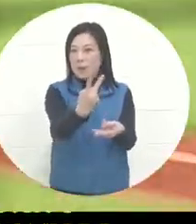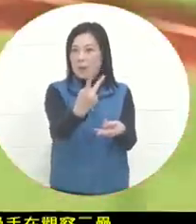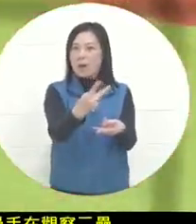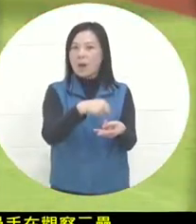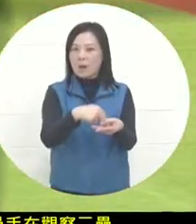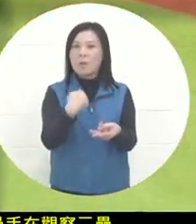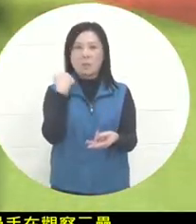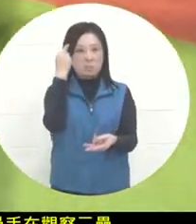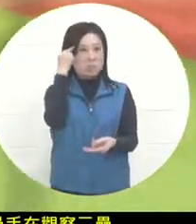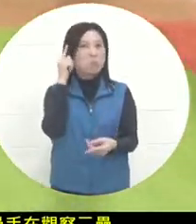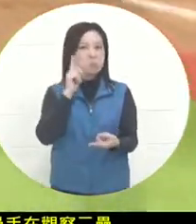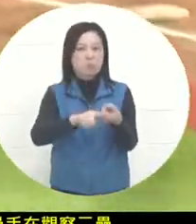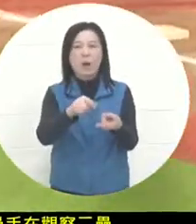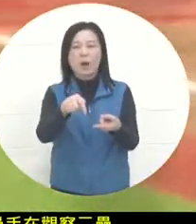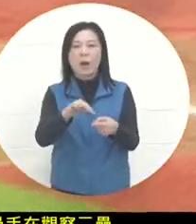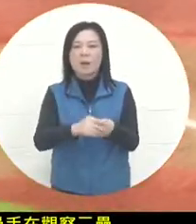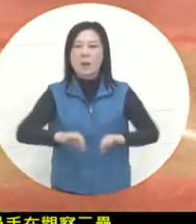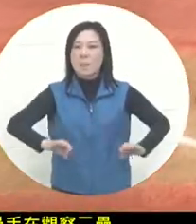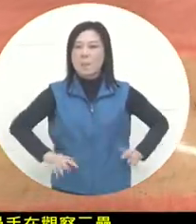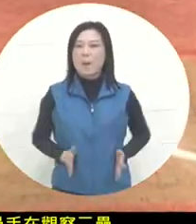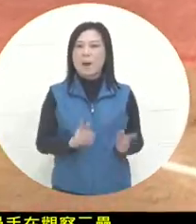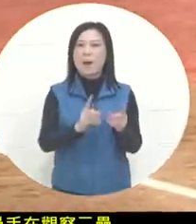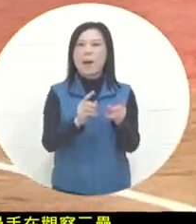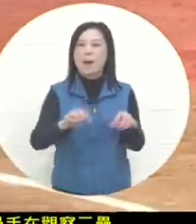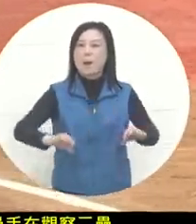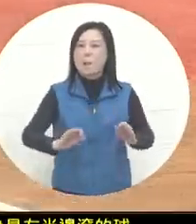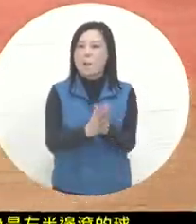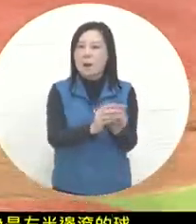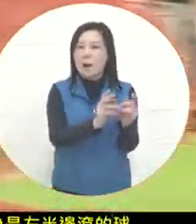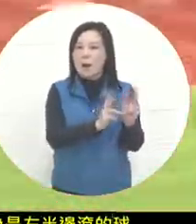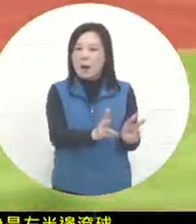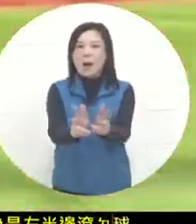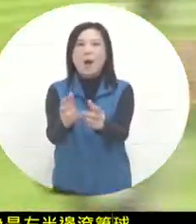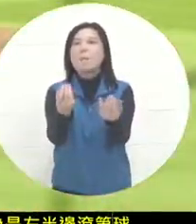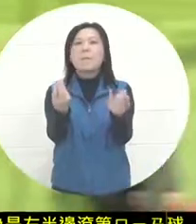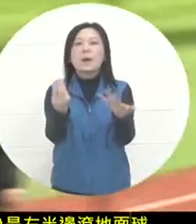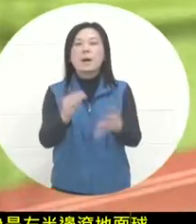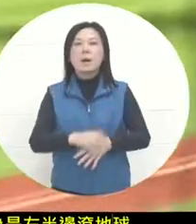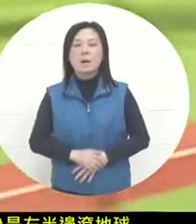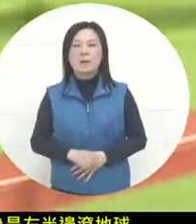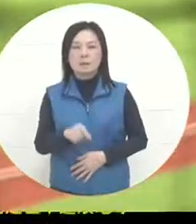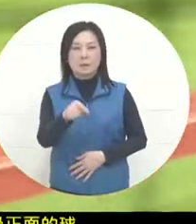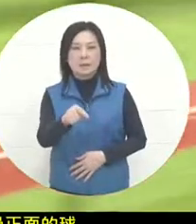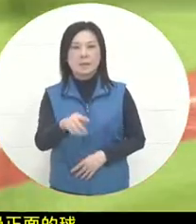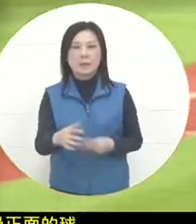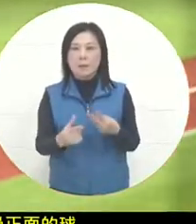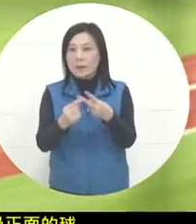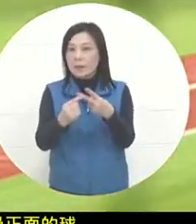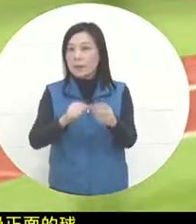He didn't start rashly in the first place. 2. In terms of the second action,